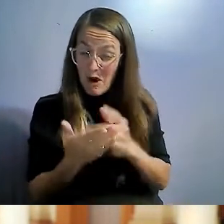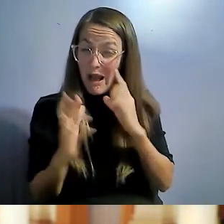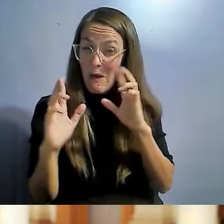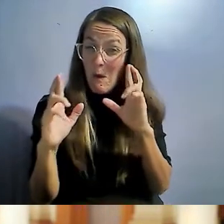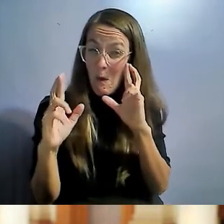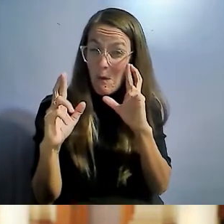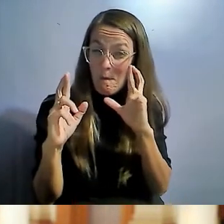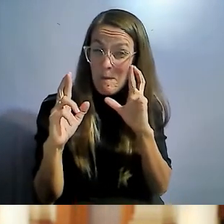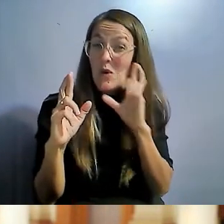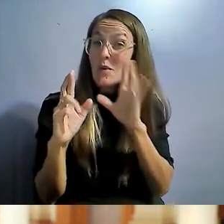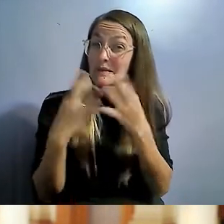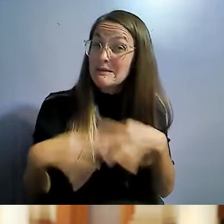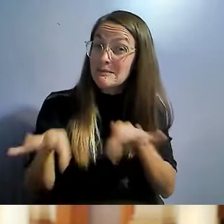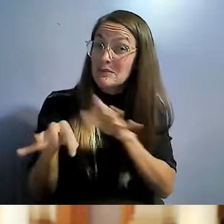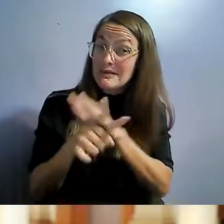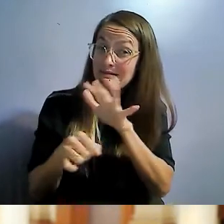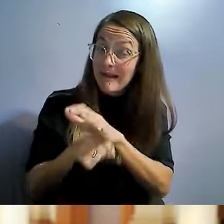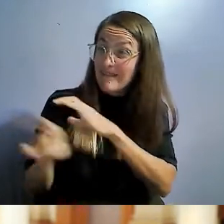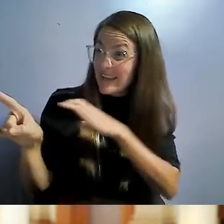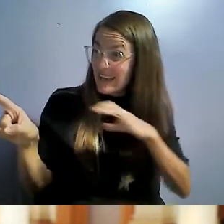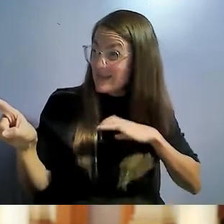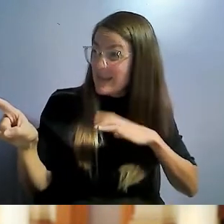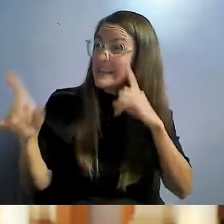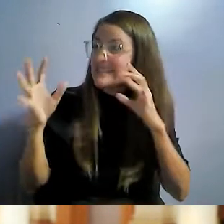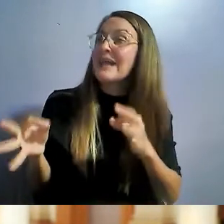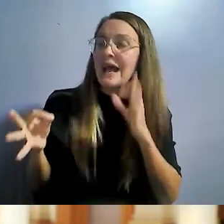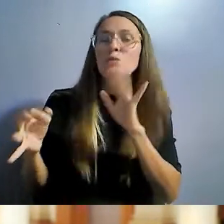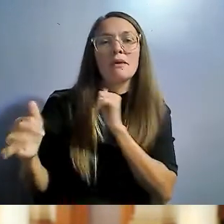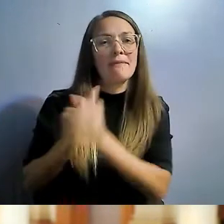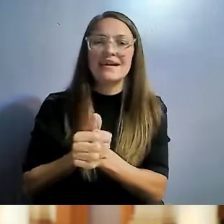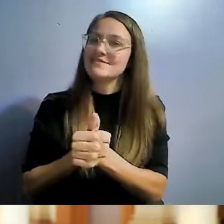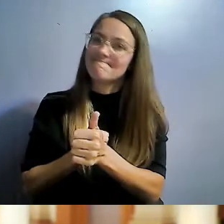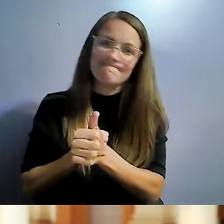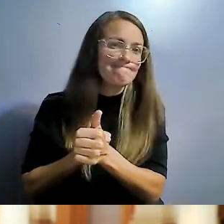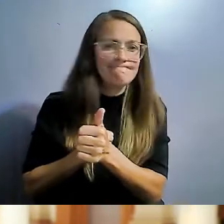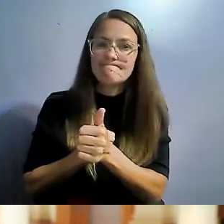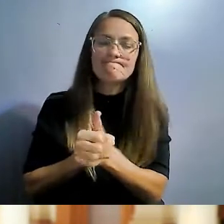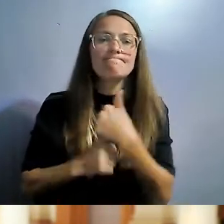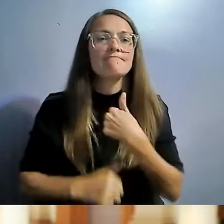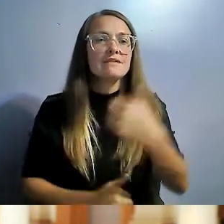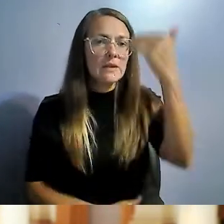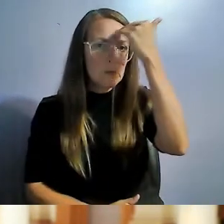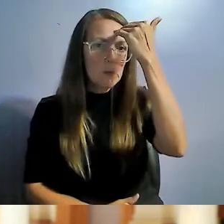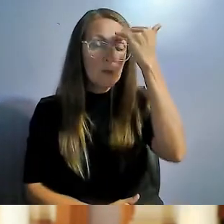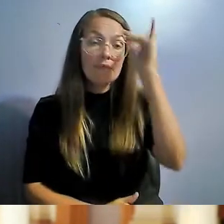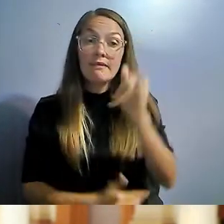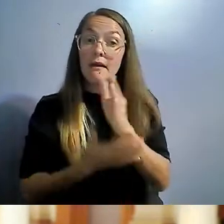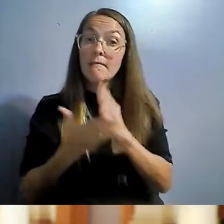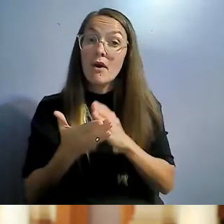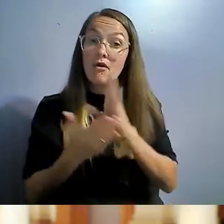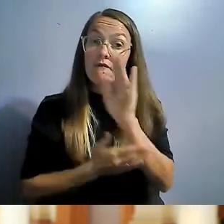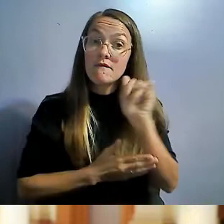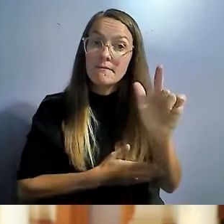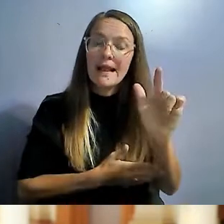enough part to convince the committee to pass the bill. I knew that this component of the bill would have a great